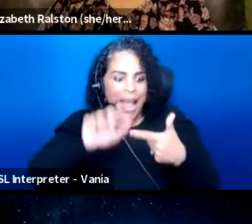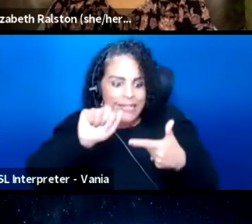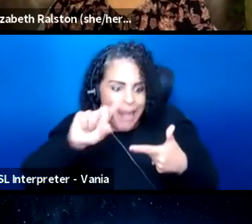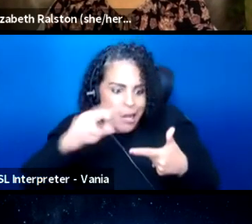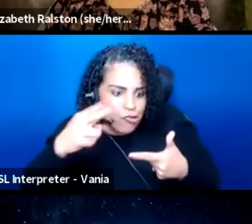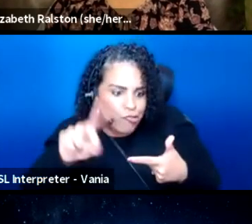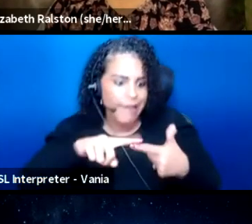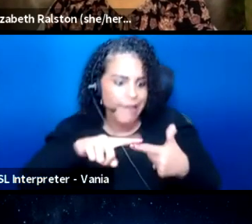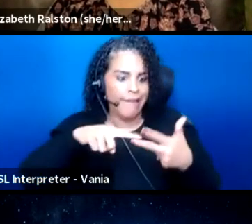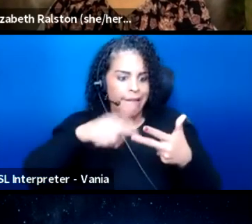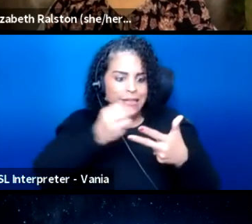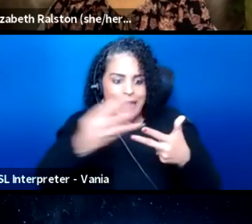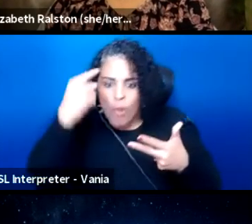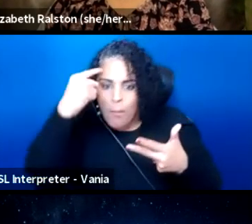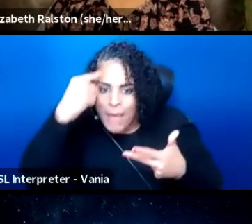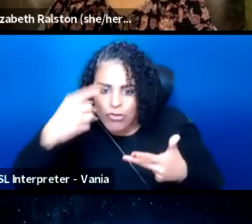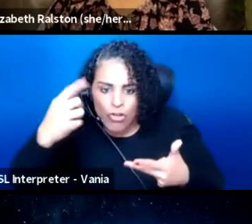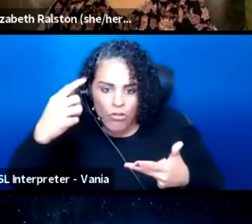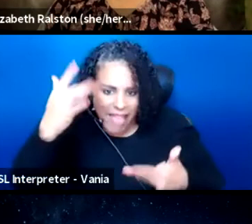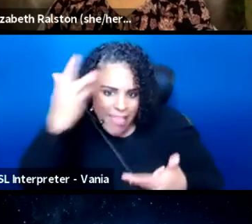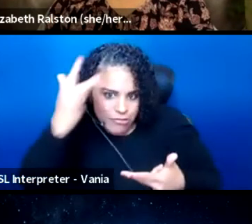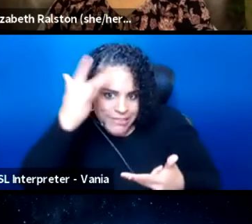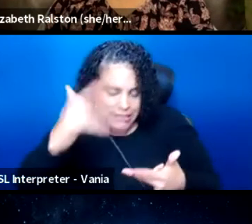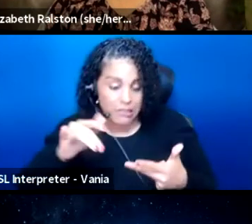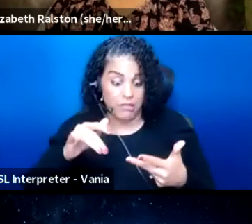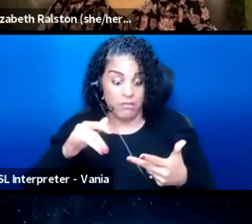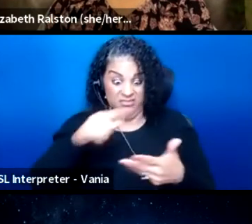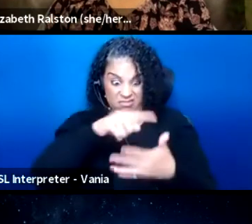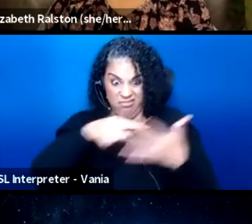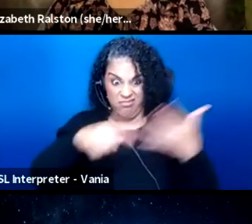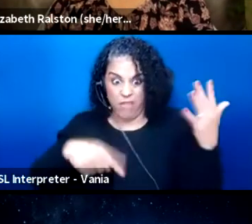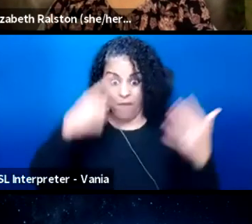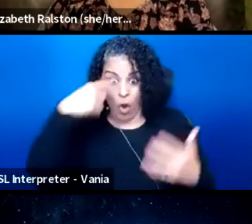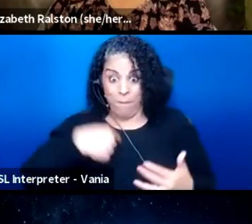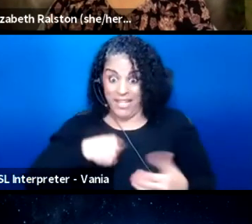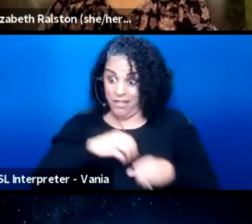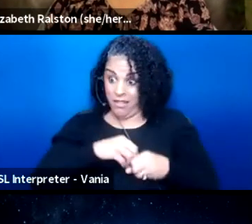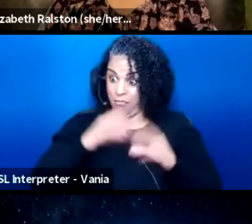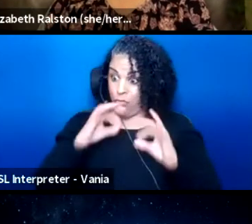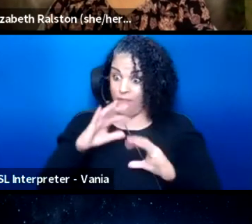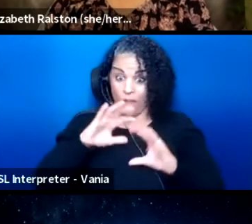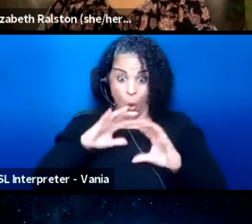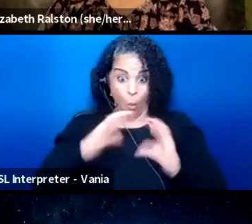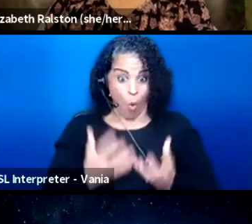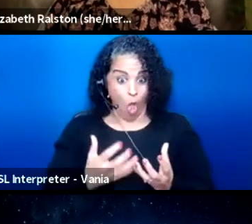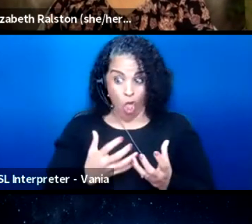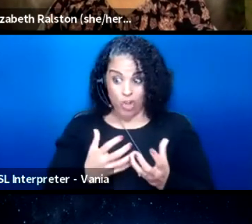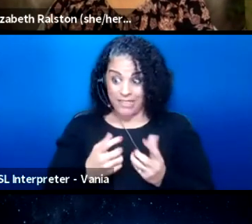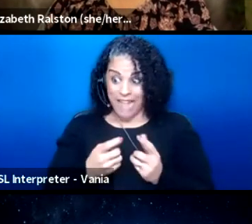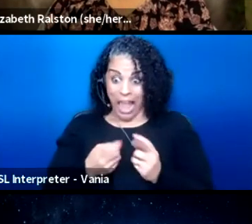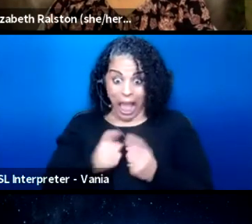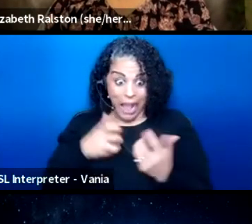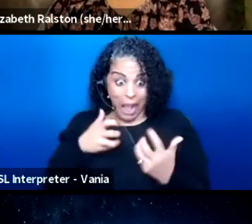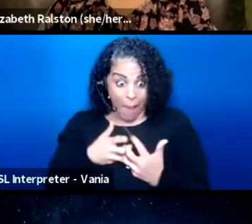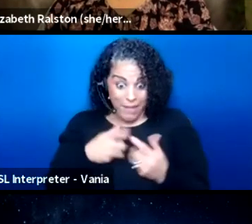and for me, like in my perfect world, accommodation to those things would look like